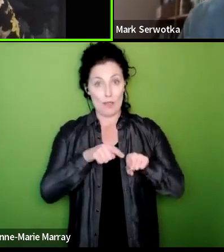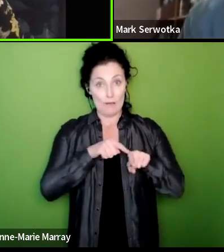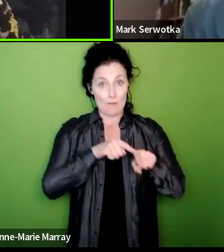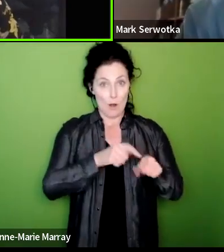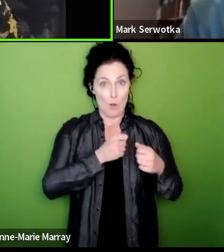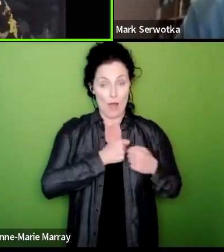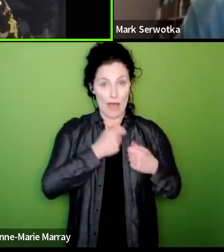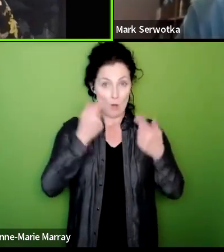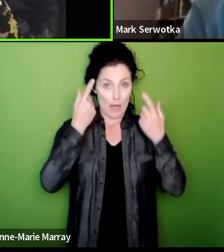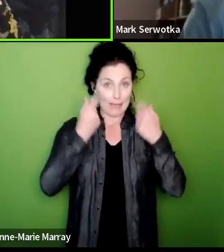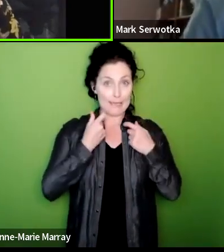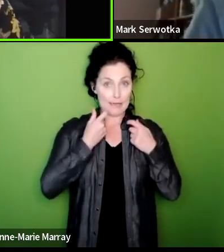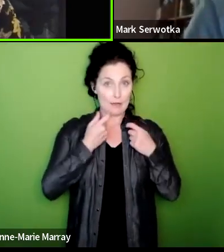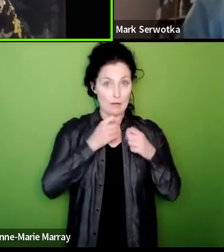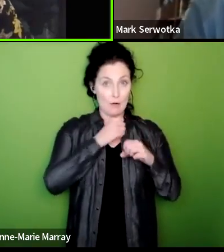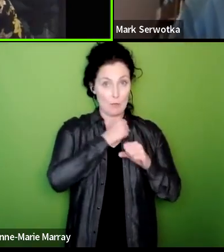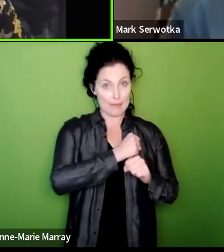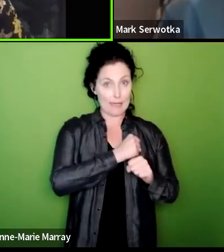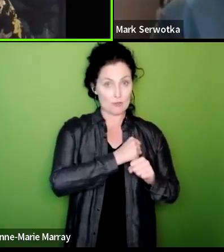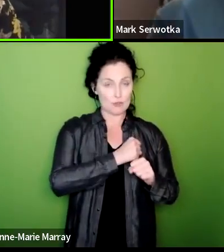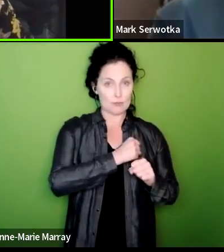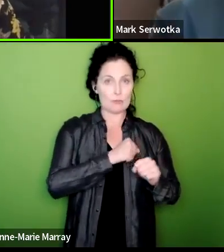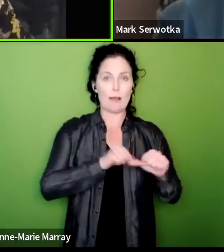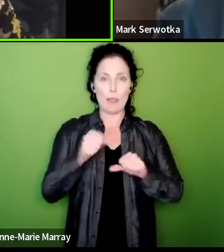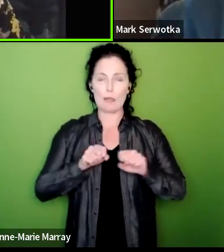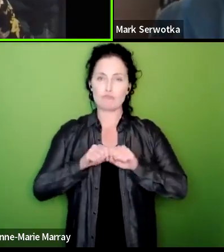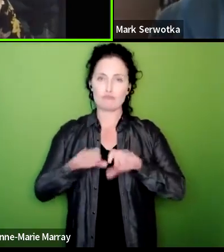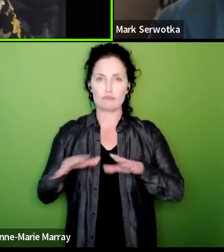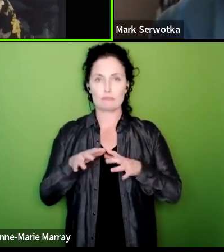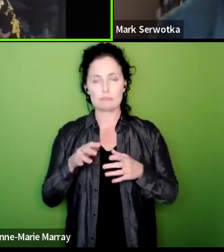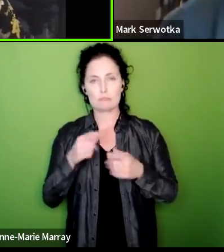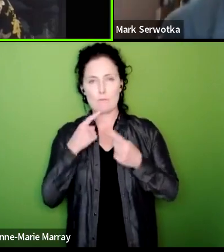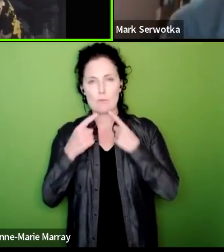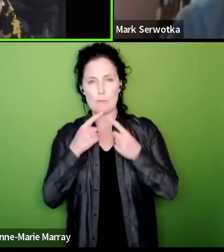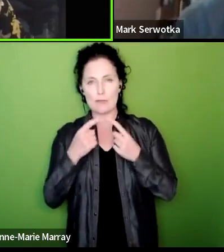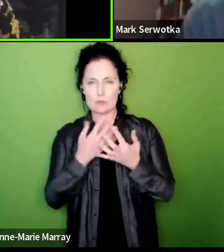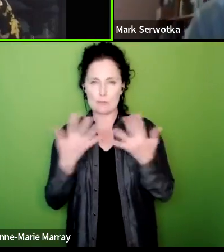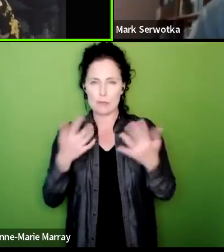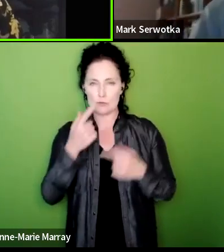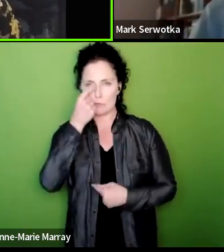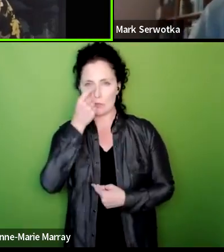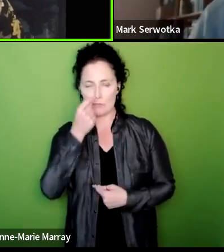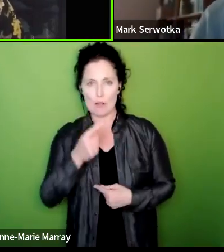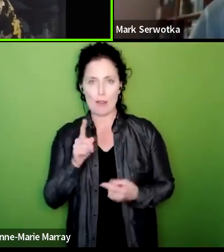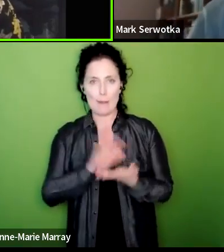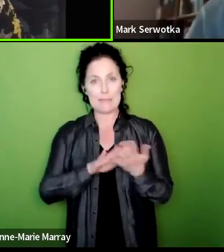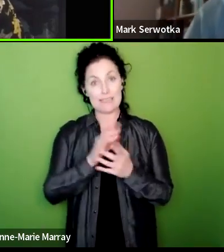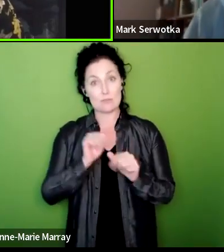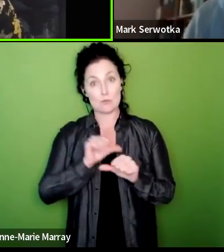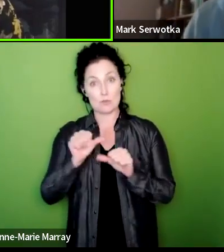as much detail as possible is out there and that people can have sight of their their results okay